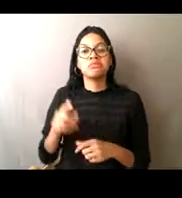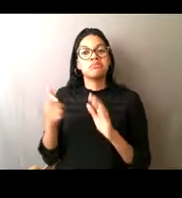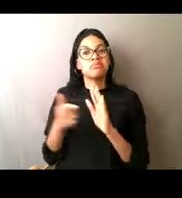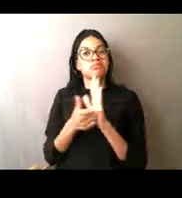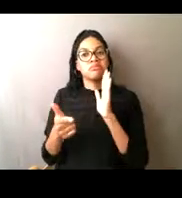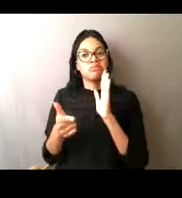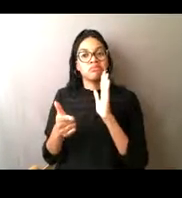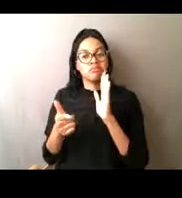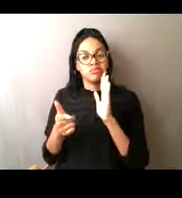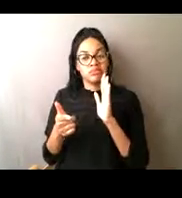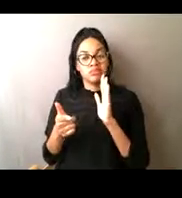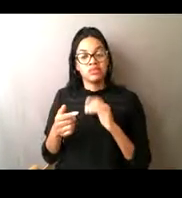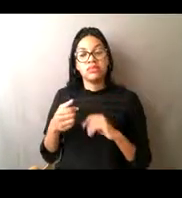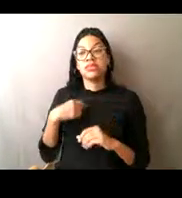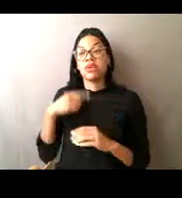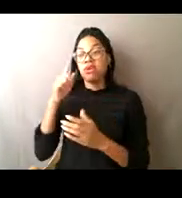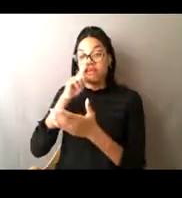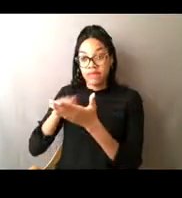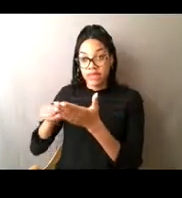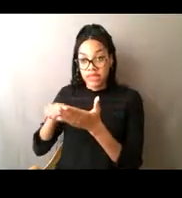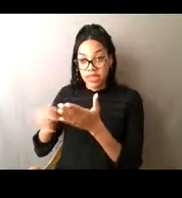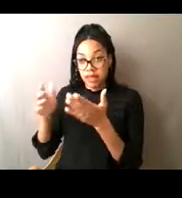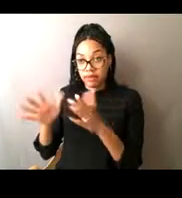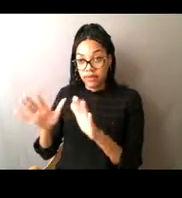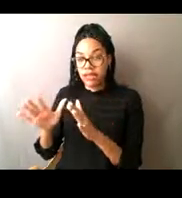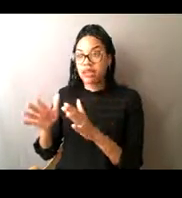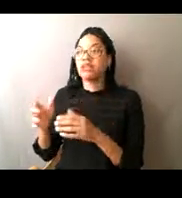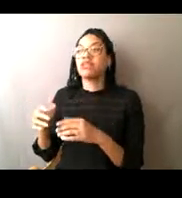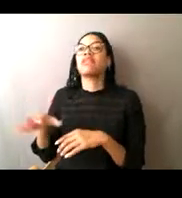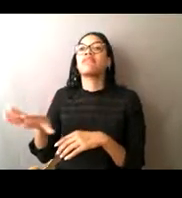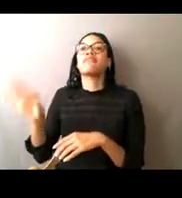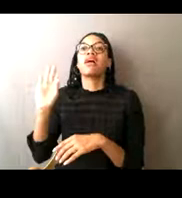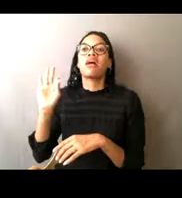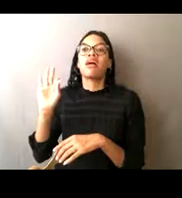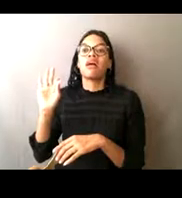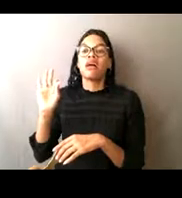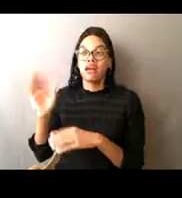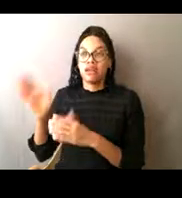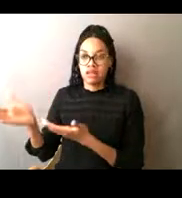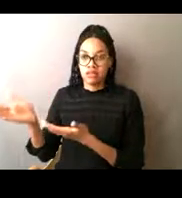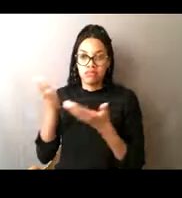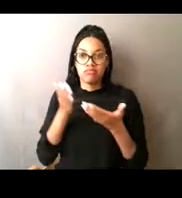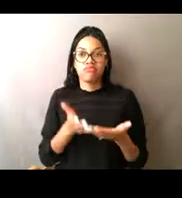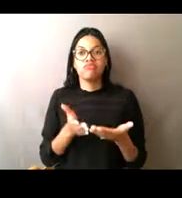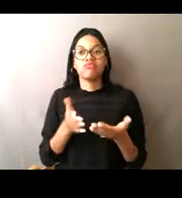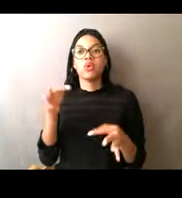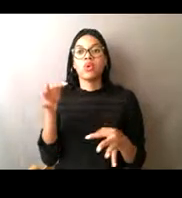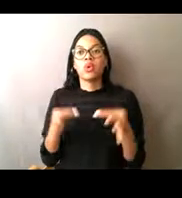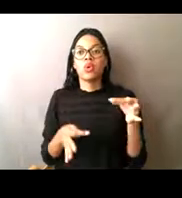and then we took that to court, to the courts to make a decision of what happens with these people now that we catch them.